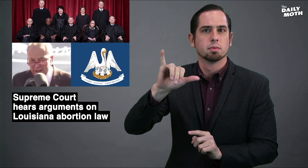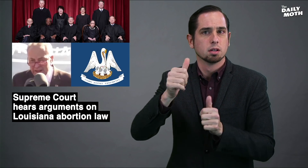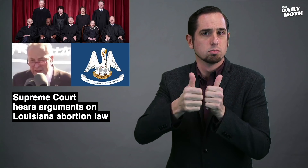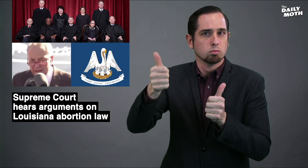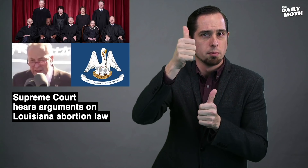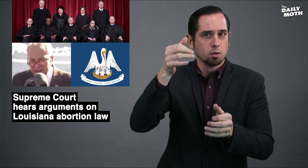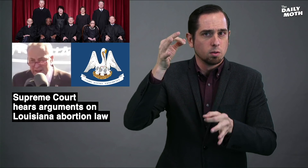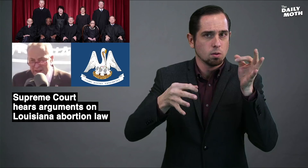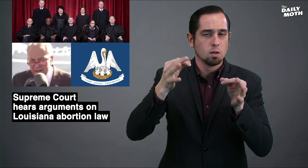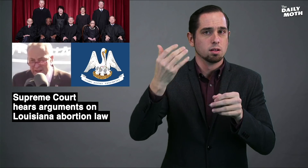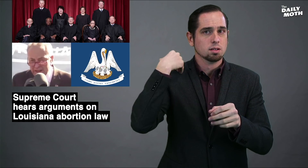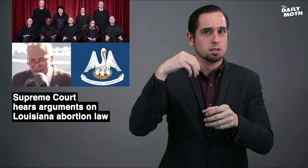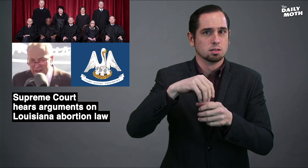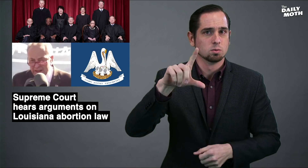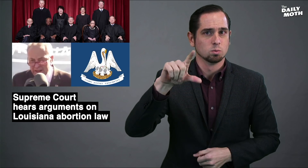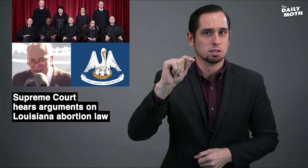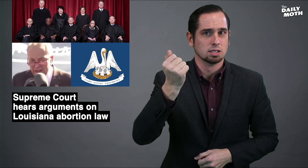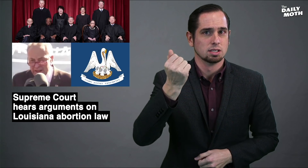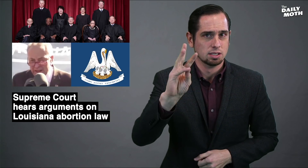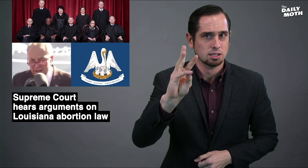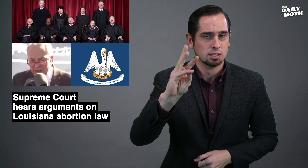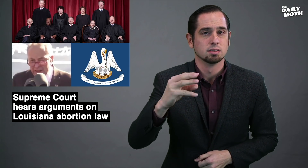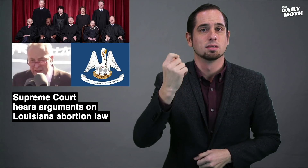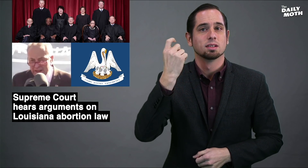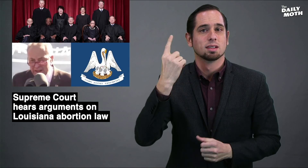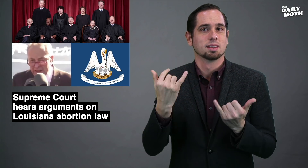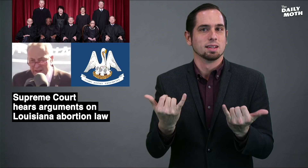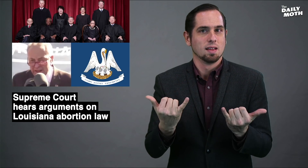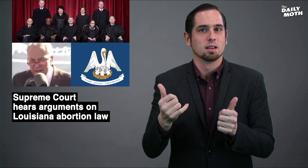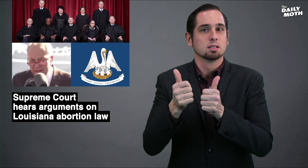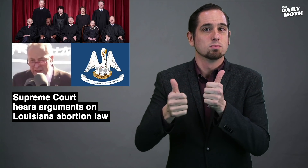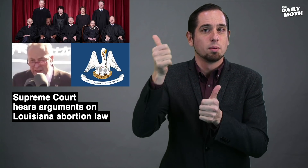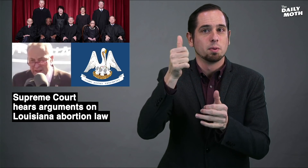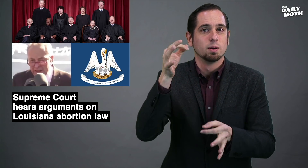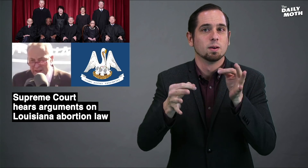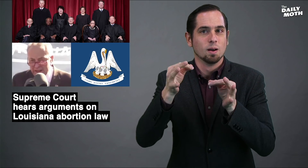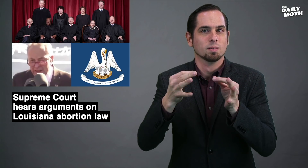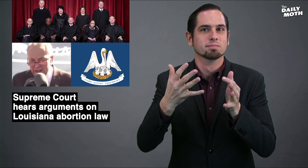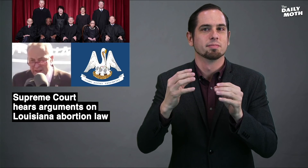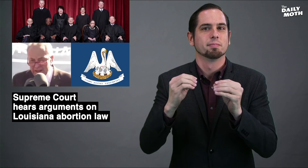by the Supreme Court in 2016, but now the Supreme Court now